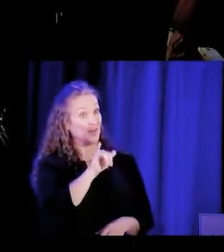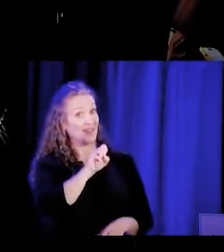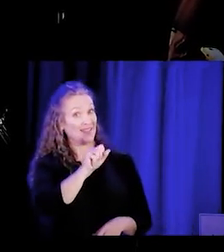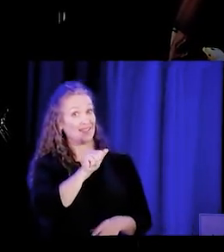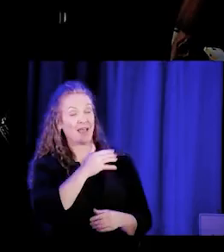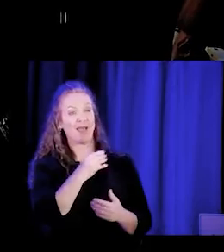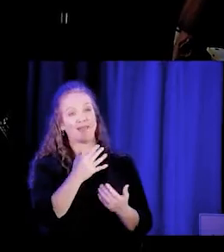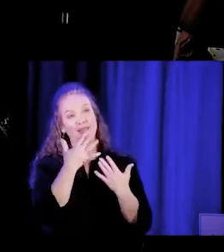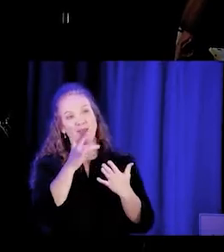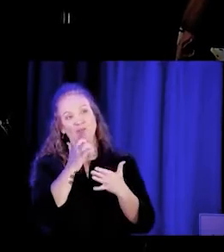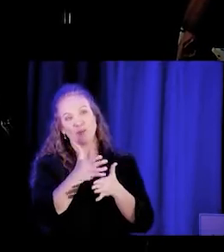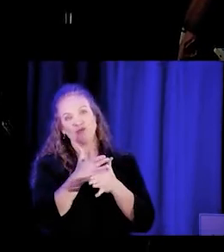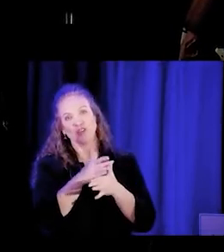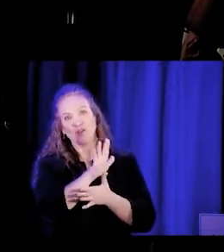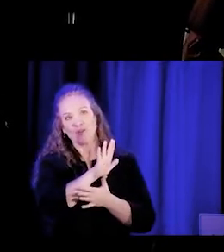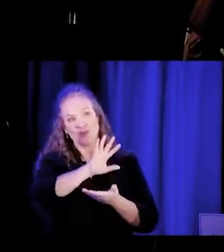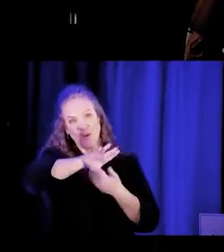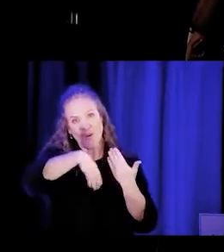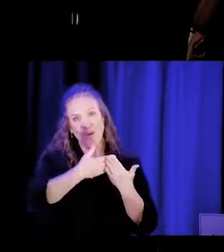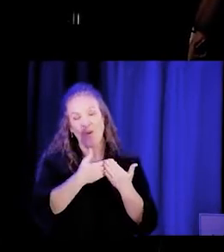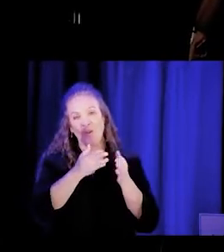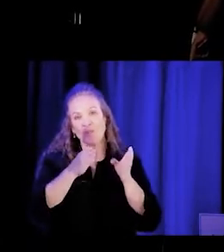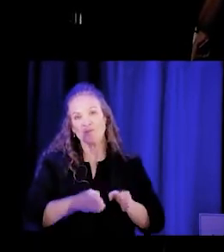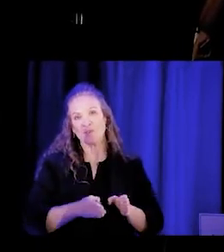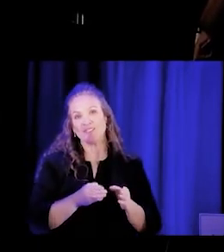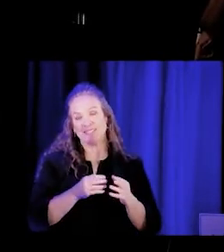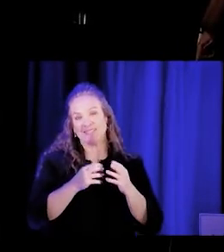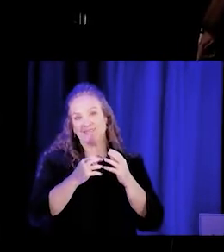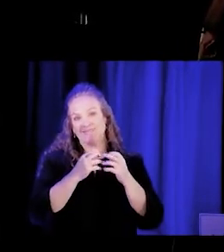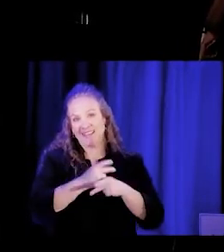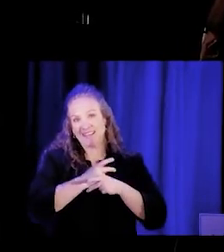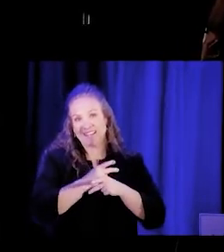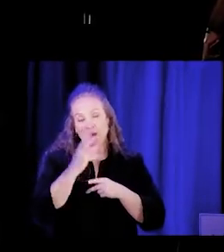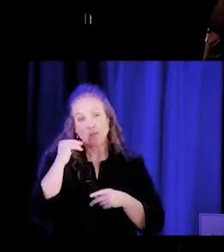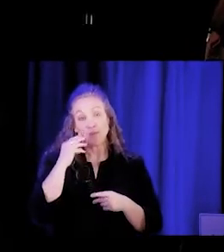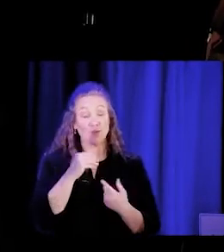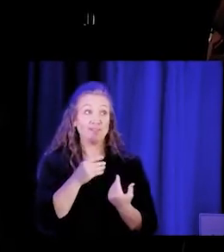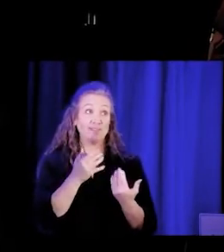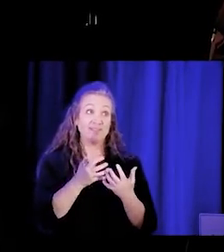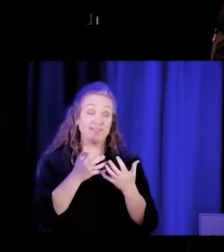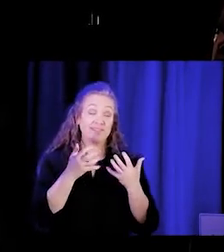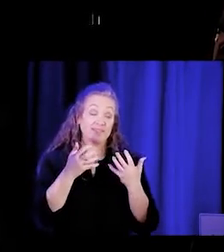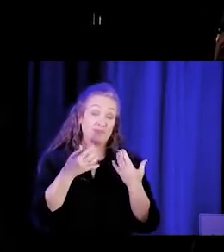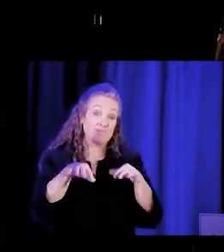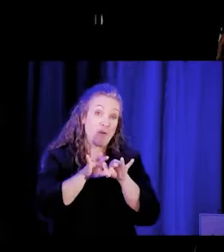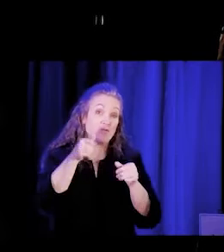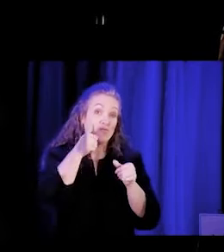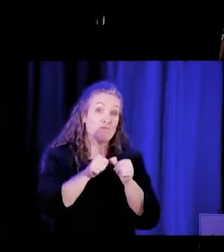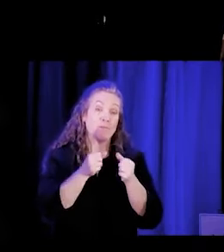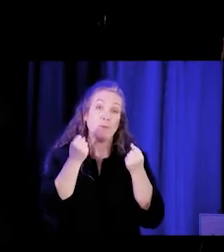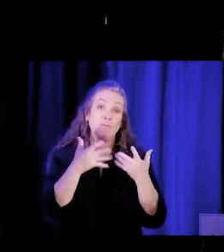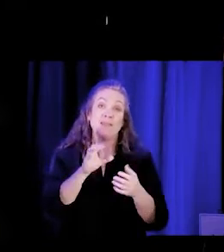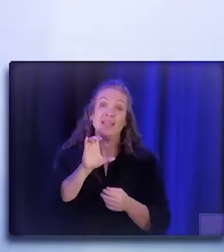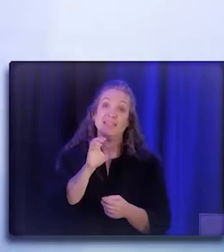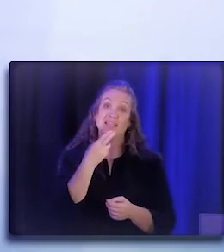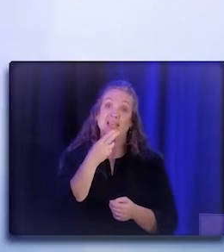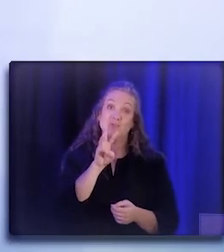your Whole Person Care experiences. It's important for us to remember that there have been a lot of CHWs doing work in the Whole Person Care context